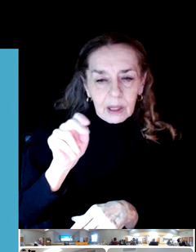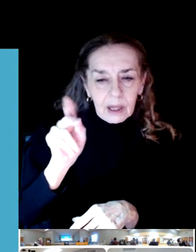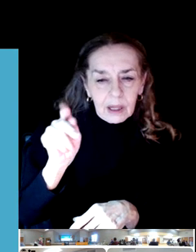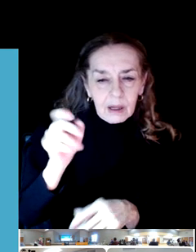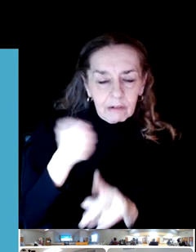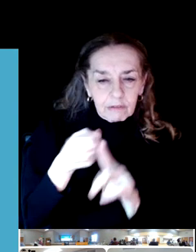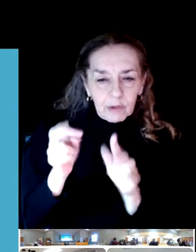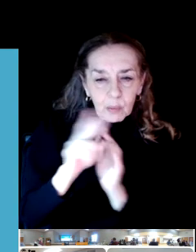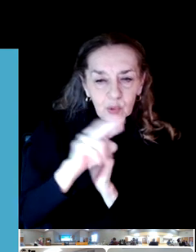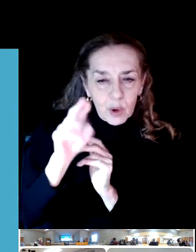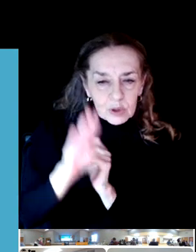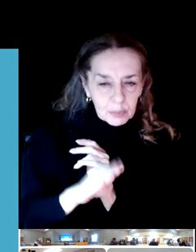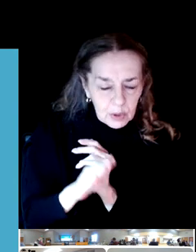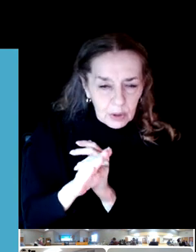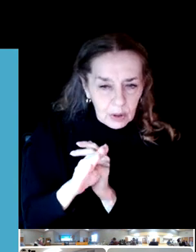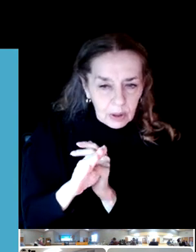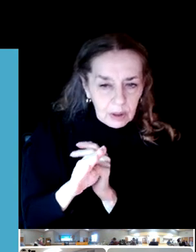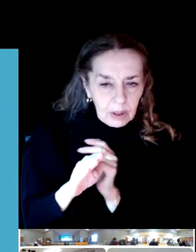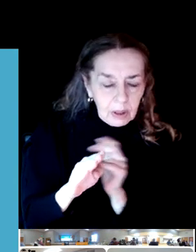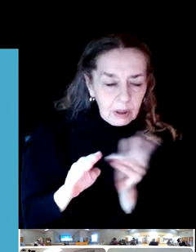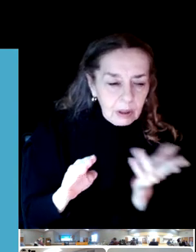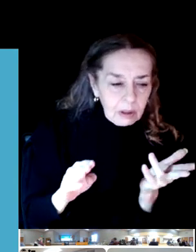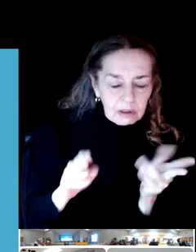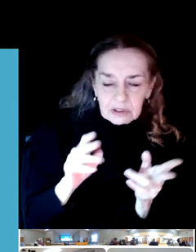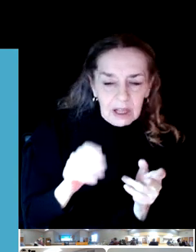Grandma with out carpool or a van full grandkids.